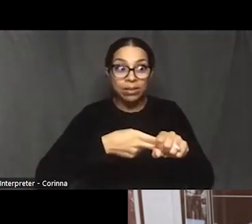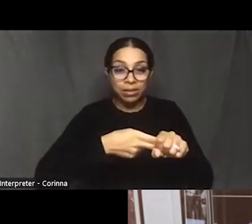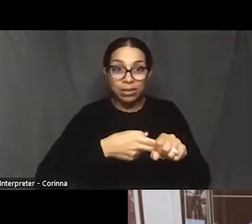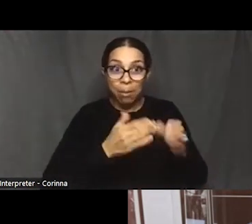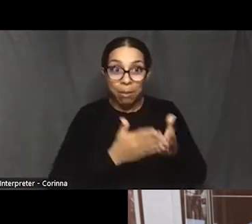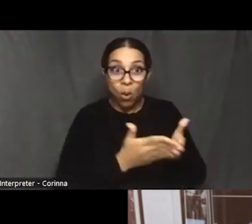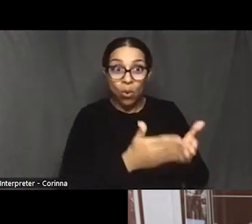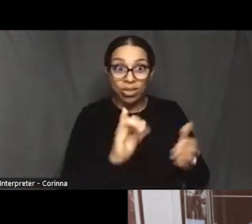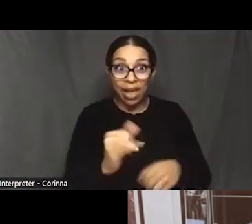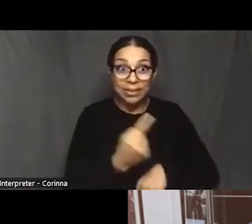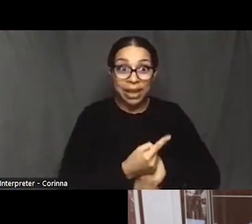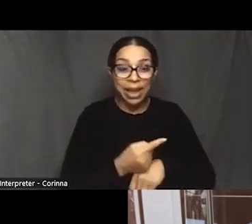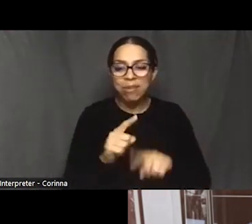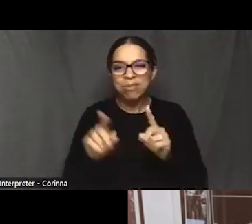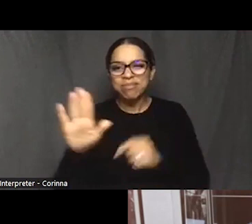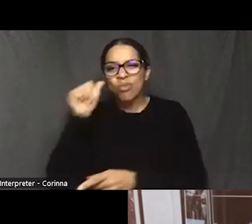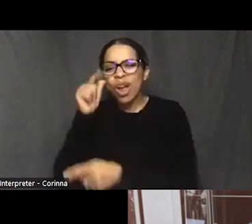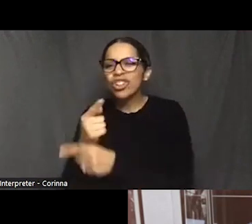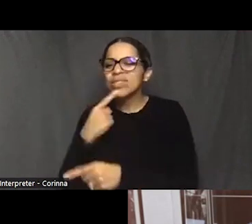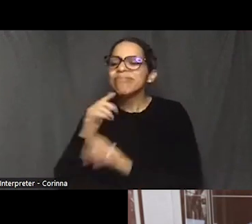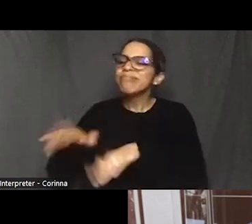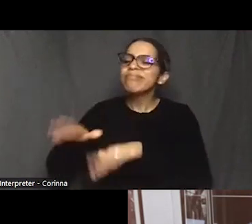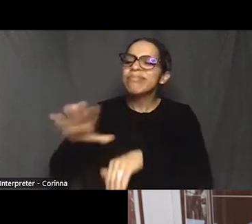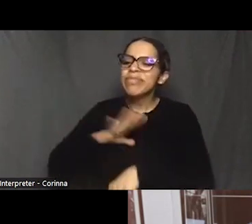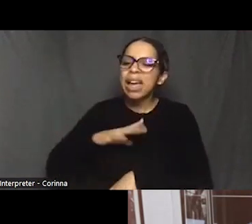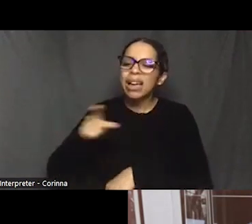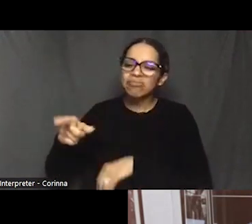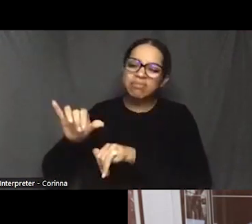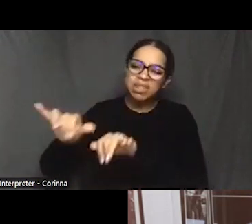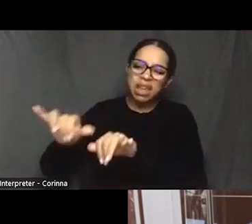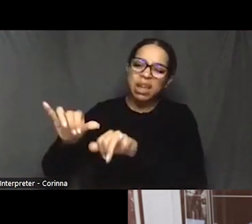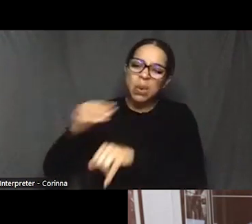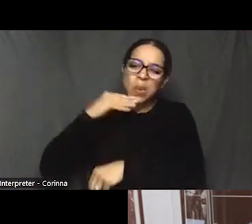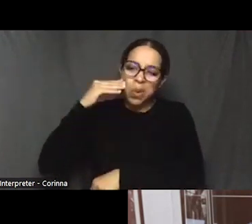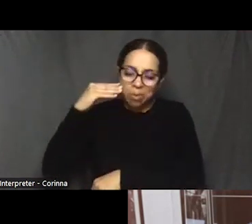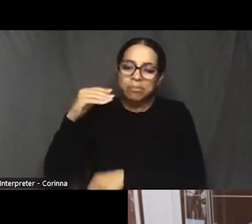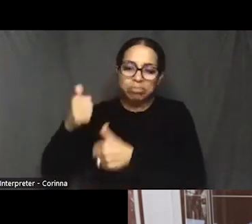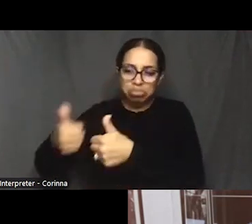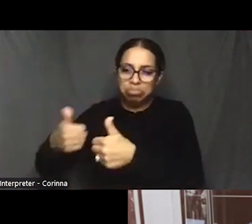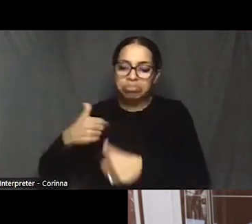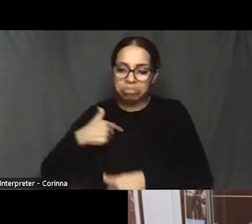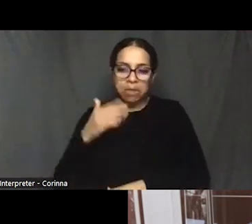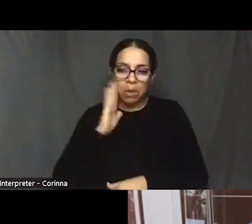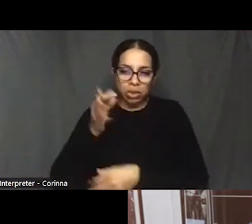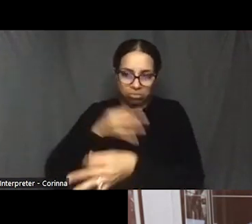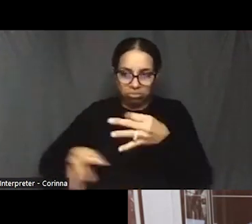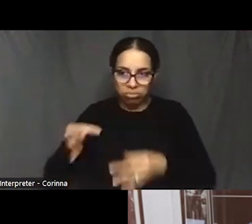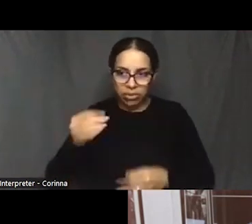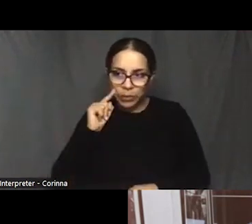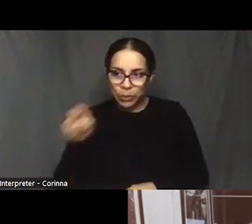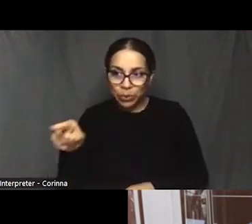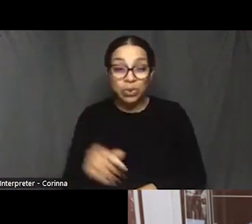you know, as as a result, all of these men in the family were lost. And he told us quite a bit of the history there.